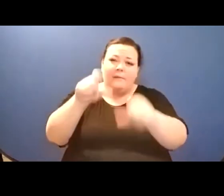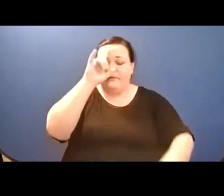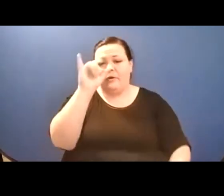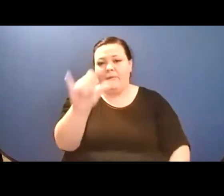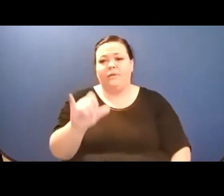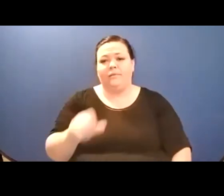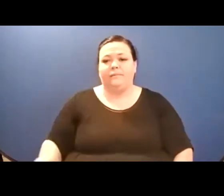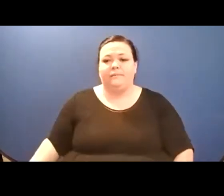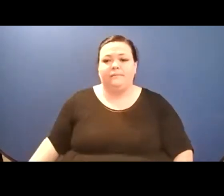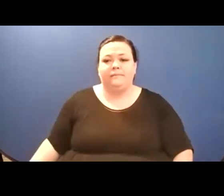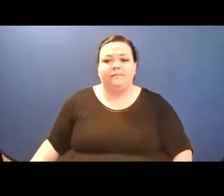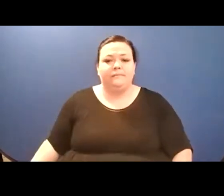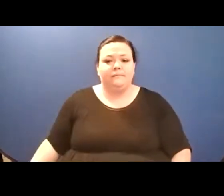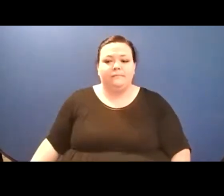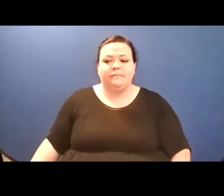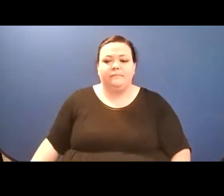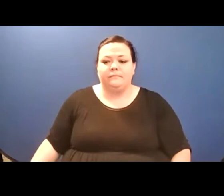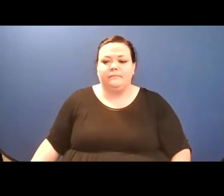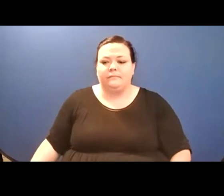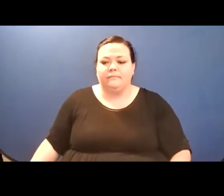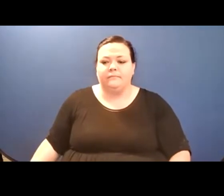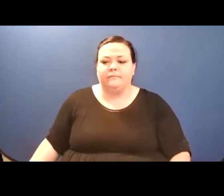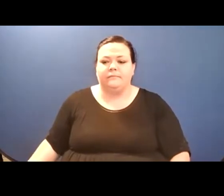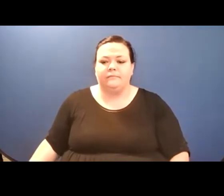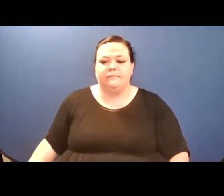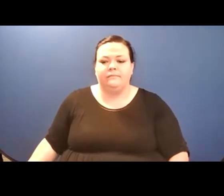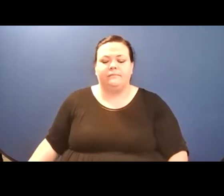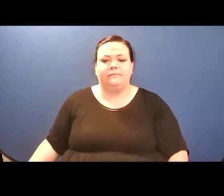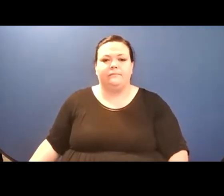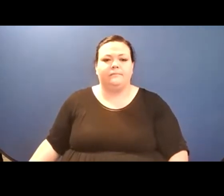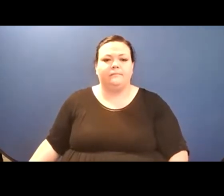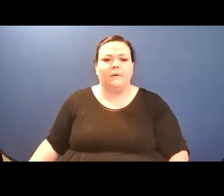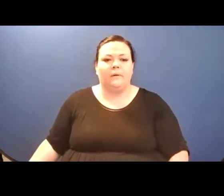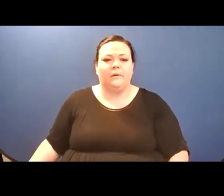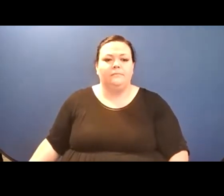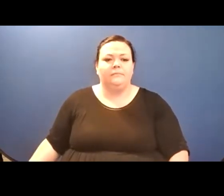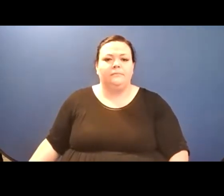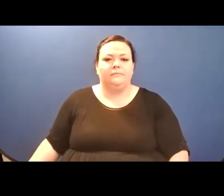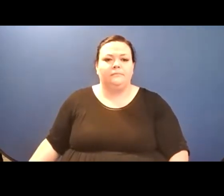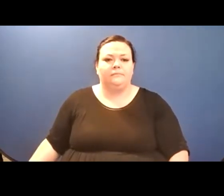this is a poem I wrote called "A Letter to My 12-Year Old Self" and it's inspired